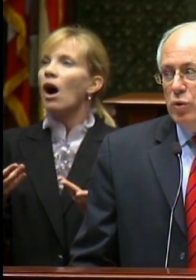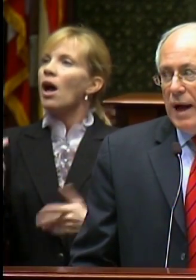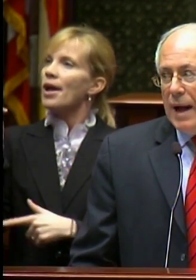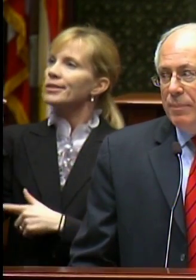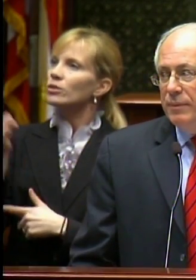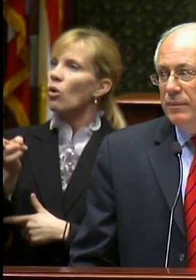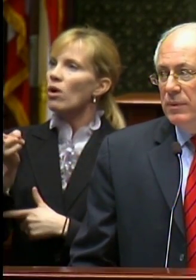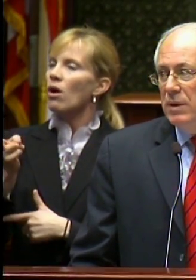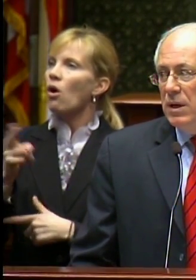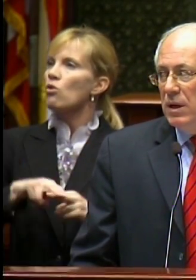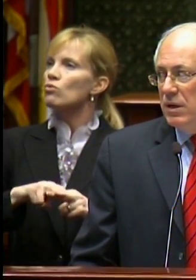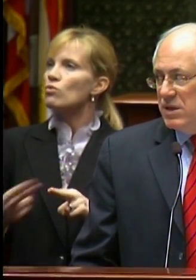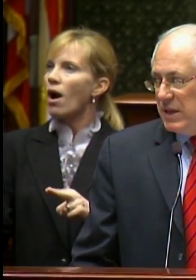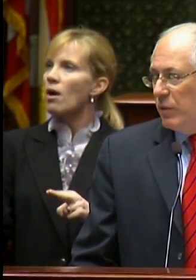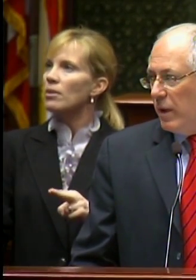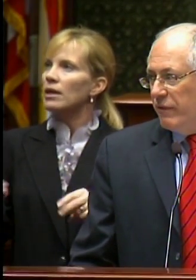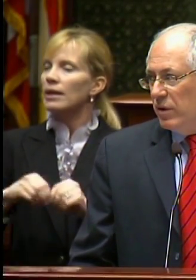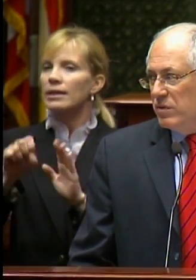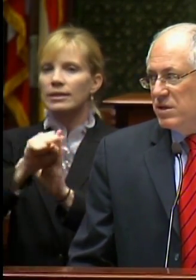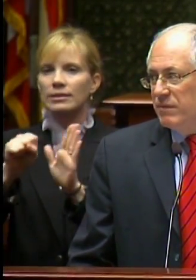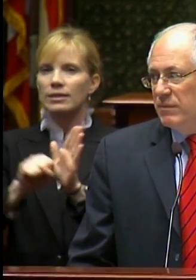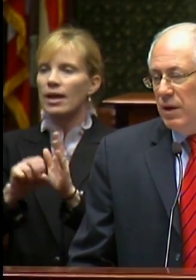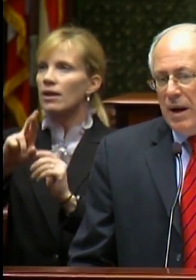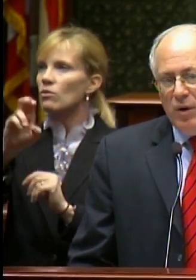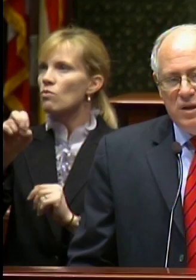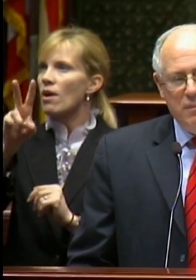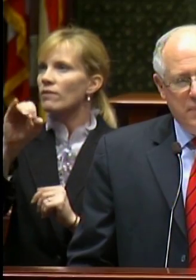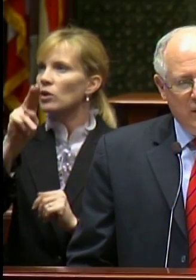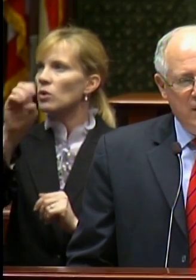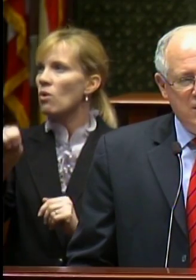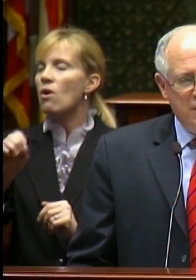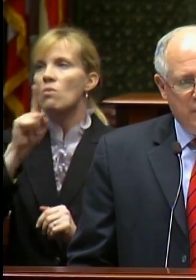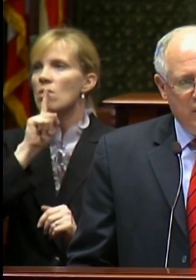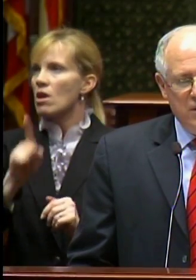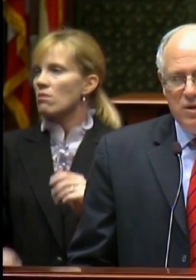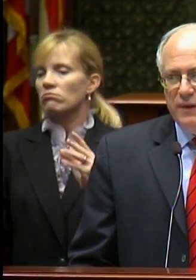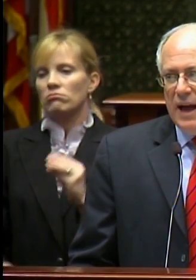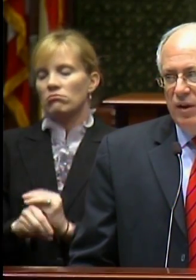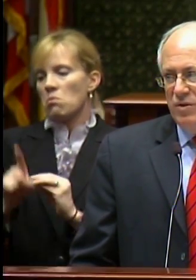drop in state revenues, amounting to billions and billions of dollars.